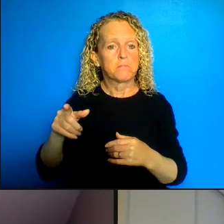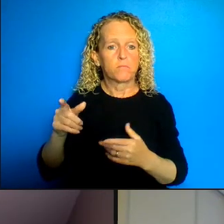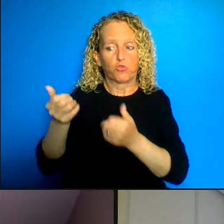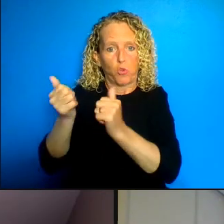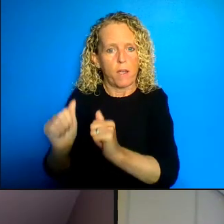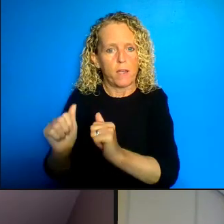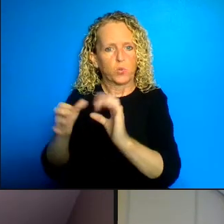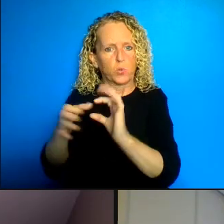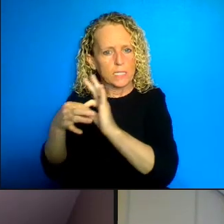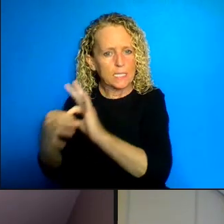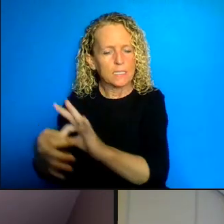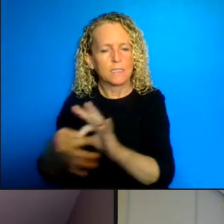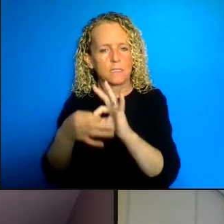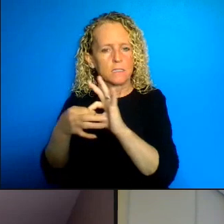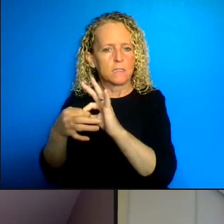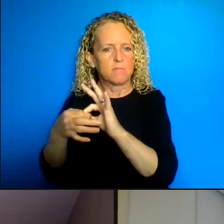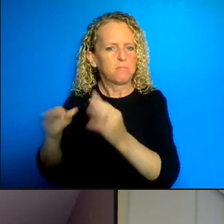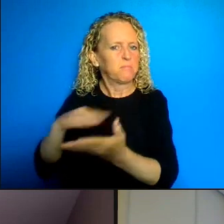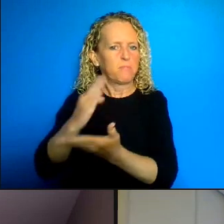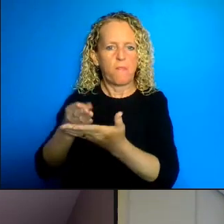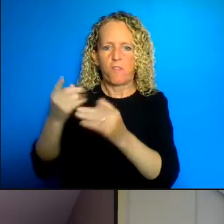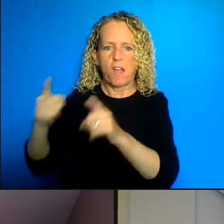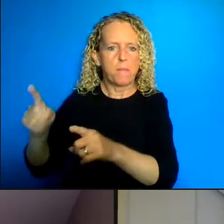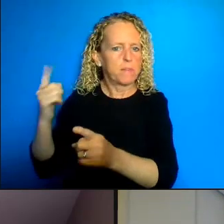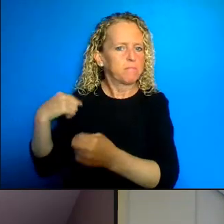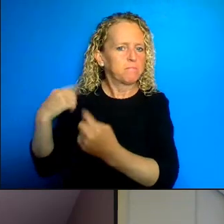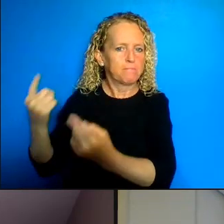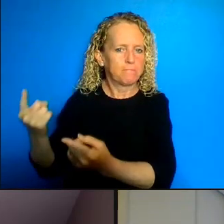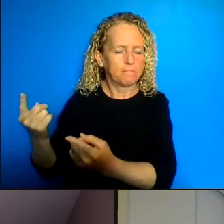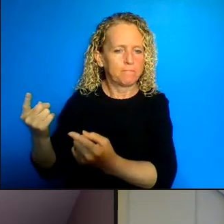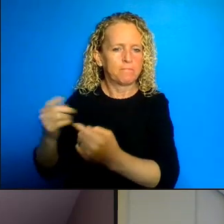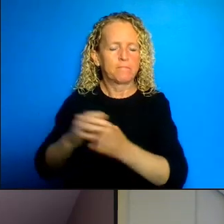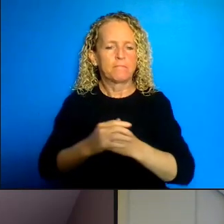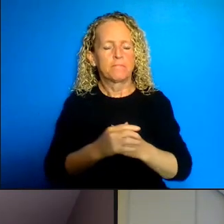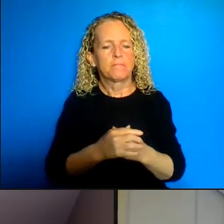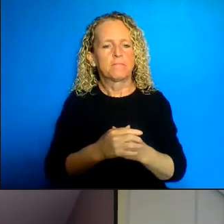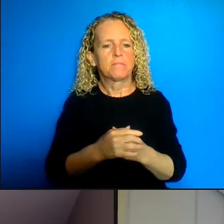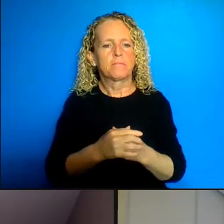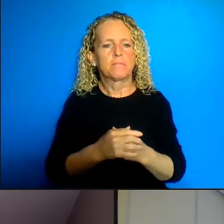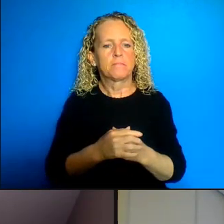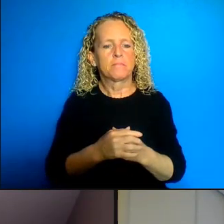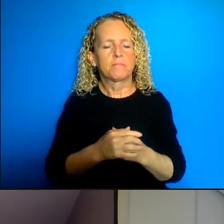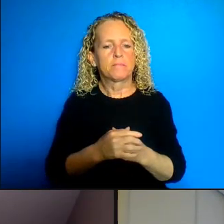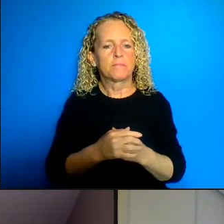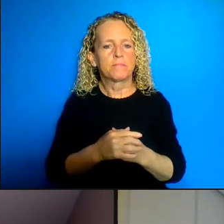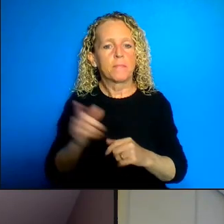happened before. What was left out entirely however was the indigenous